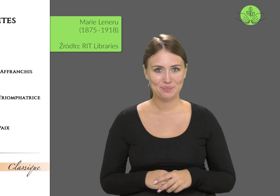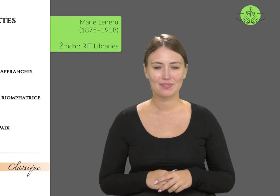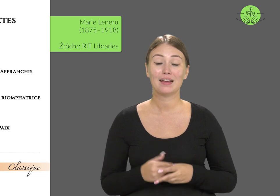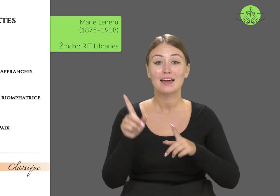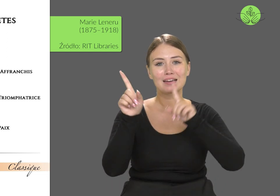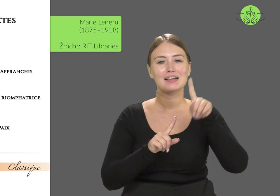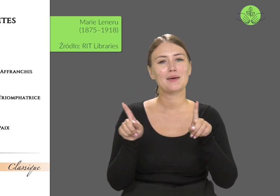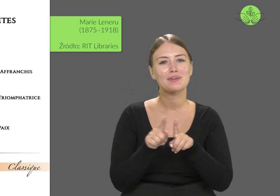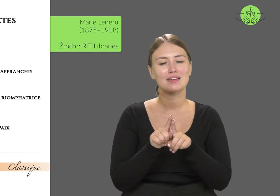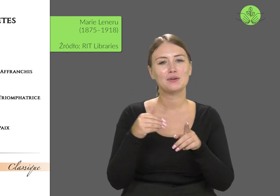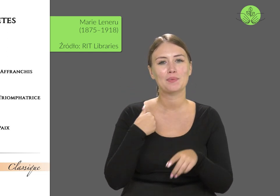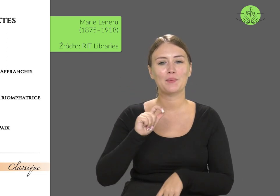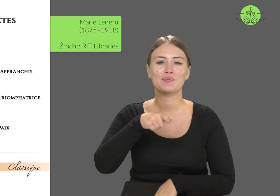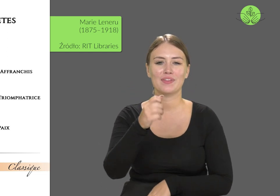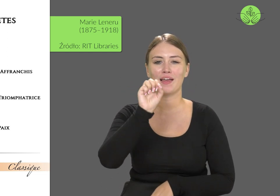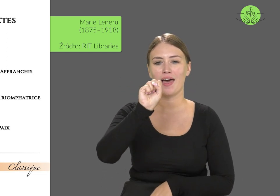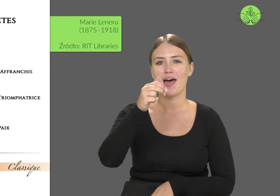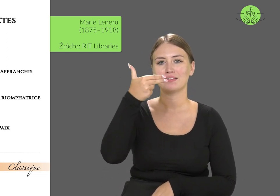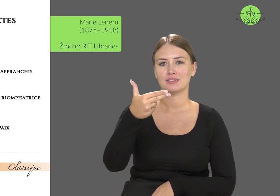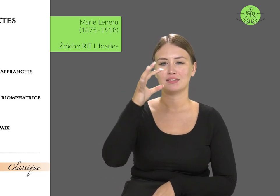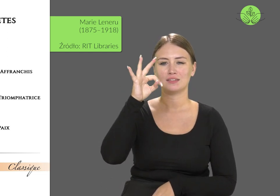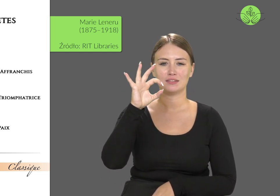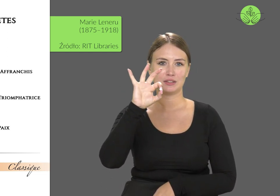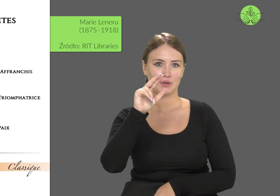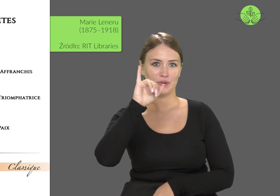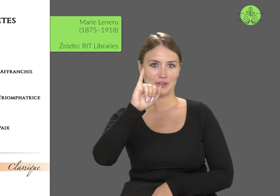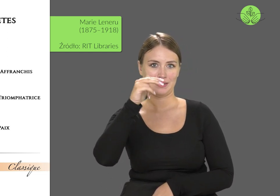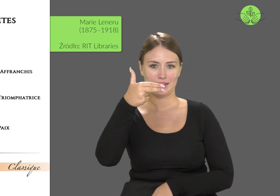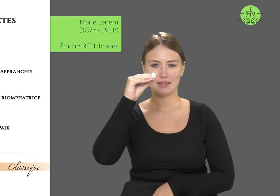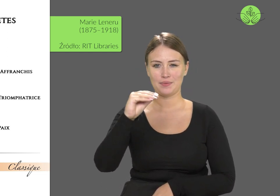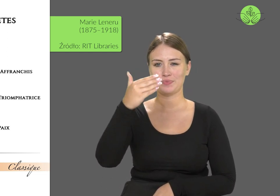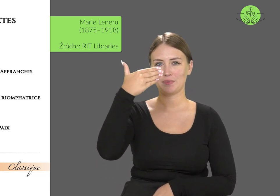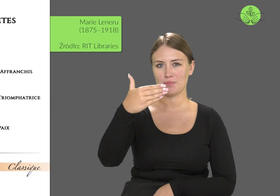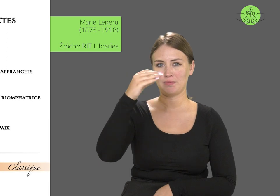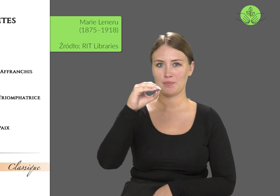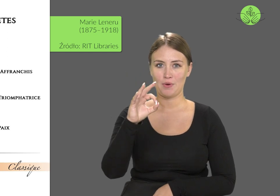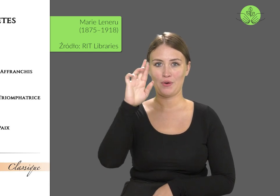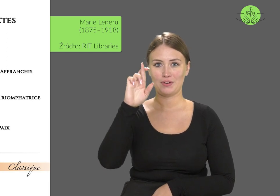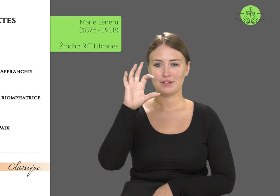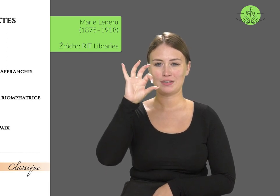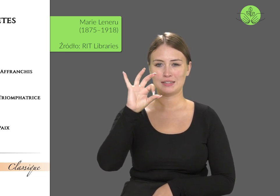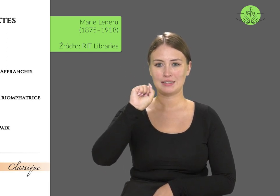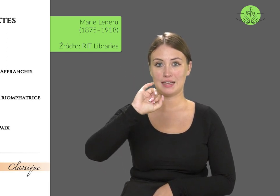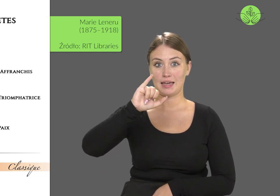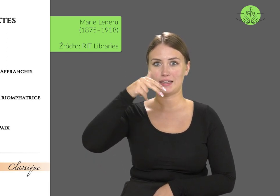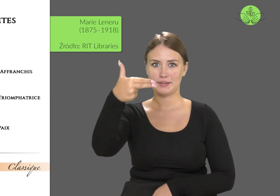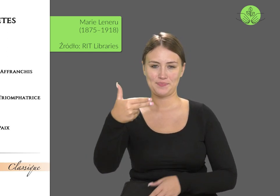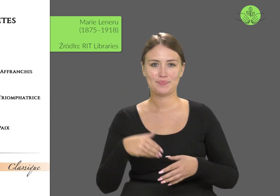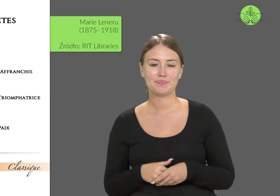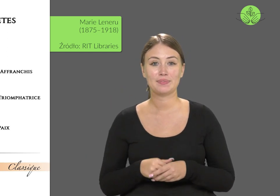She sometimes used the pseudonym Antoine Morsain.